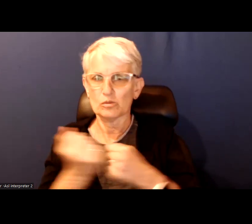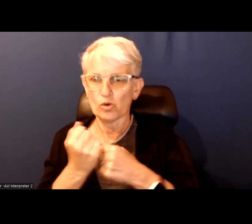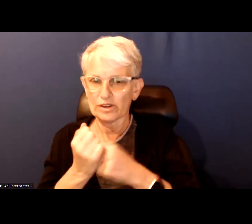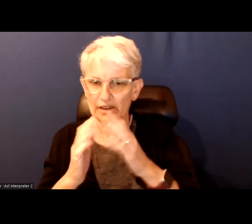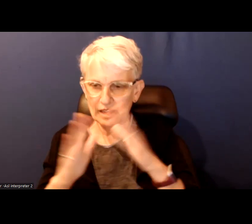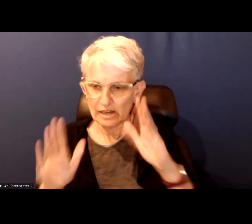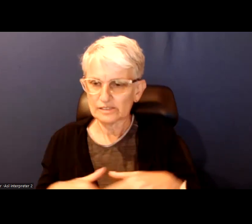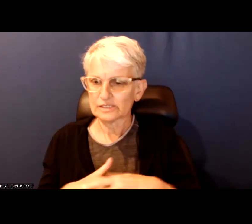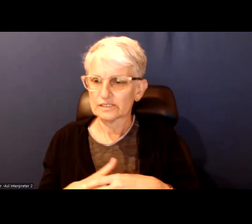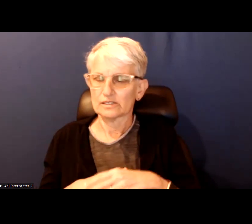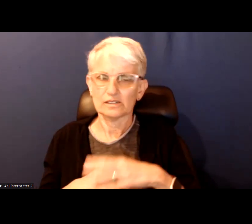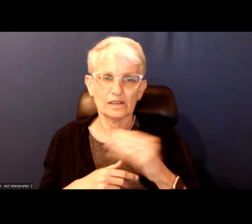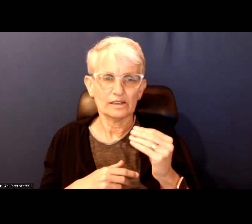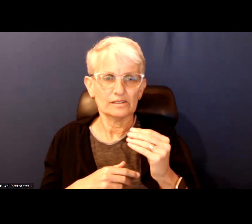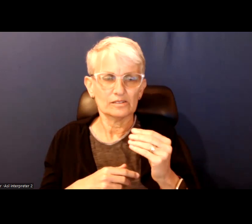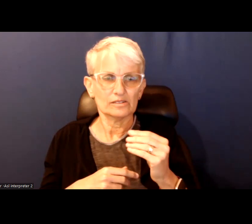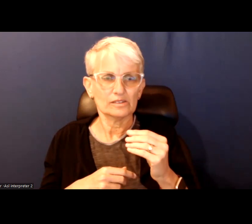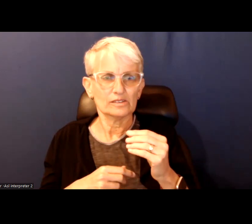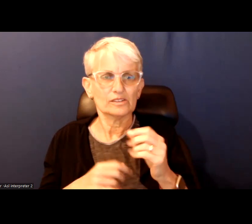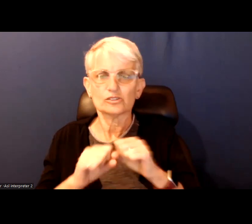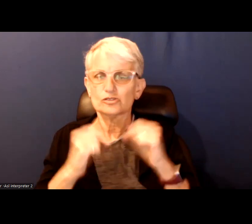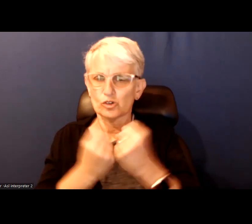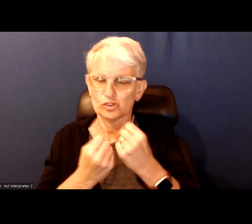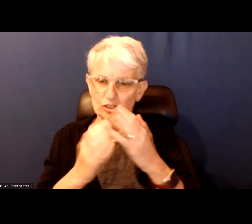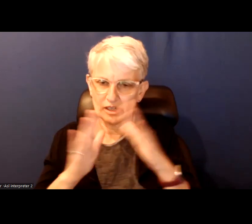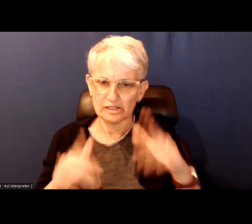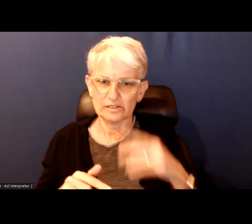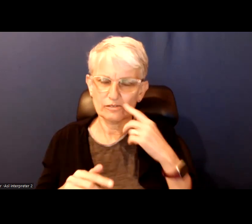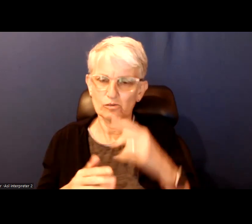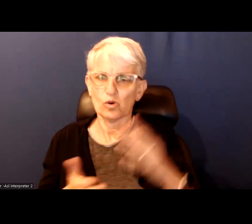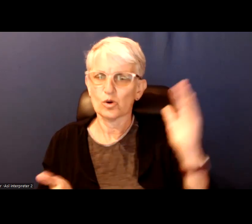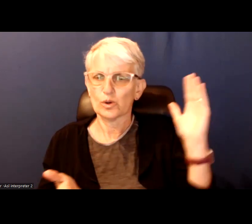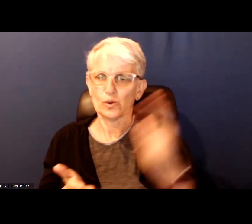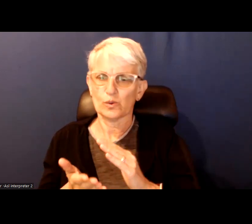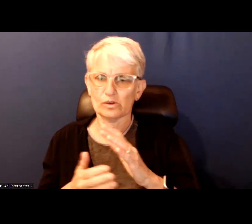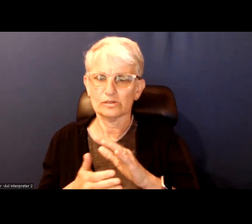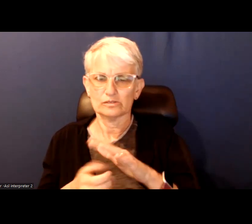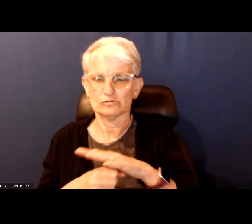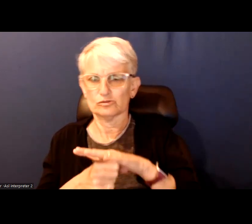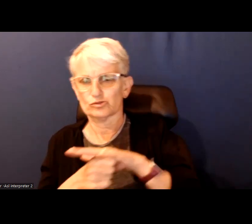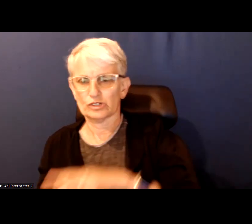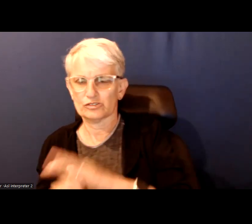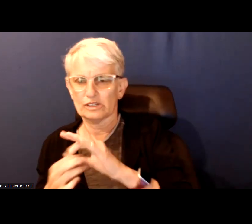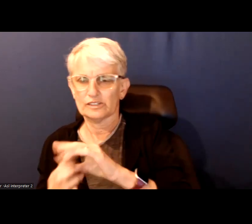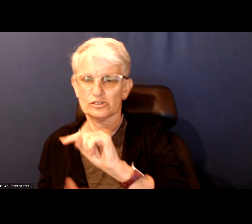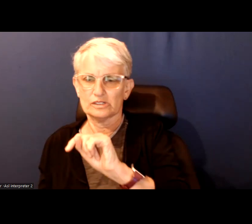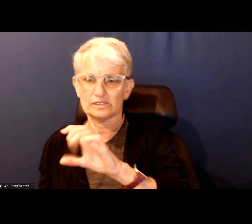That social housing to alleviate the strain on TCH and the waitlist.